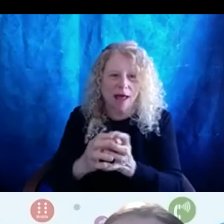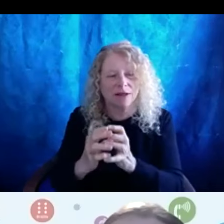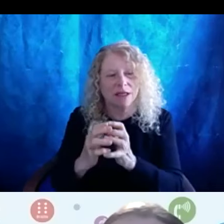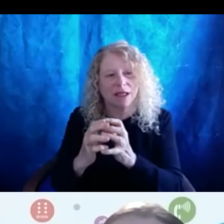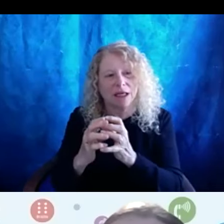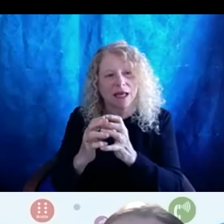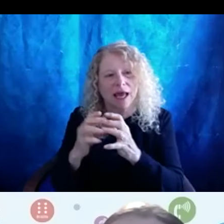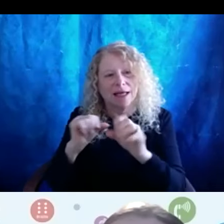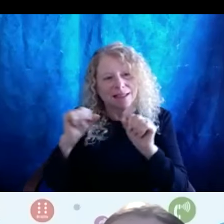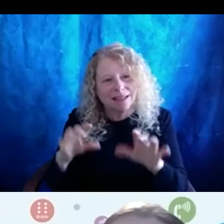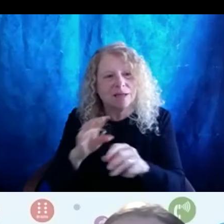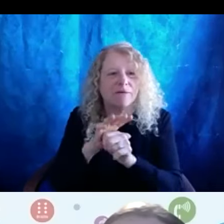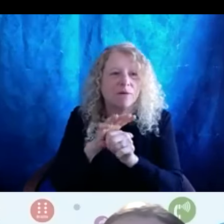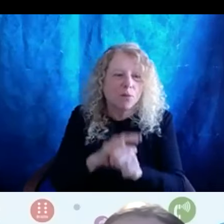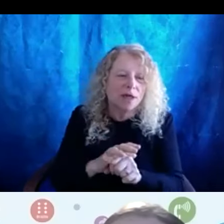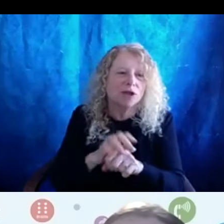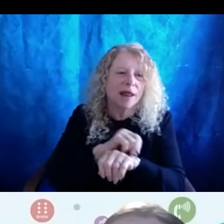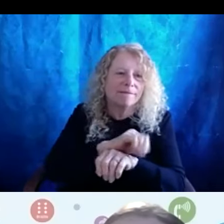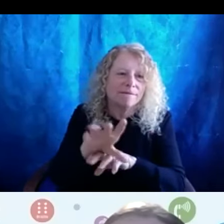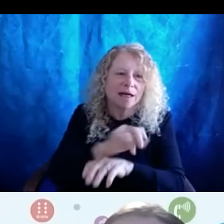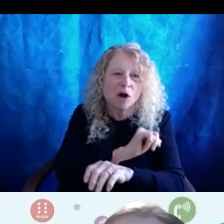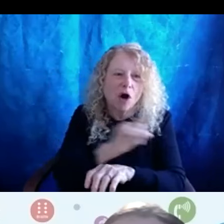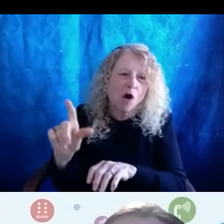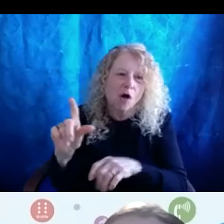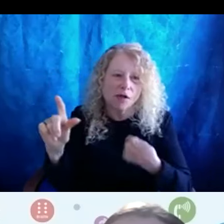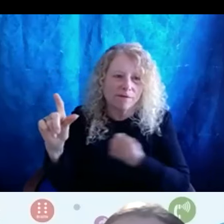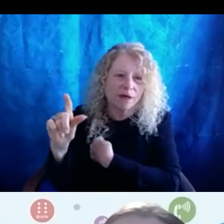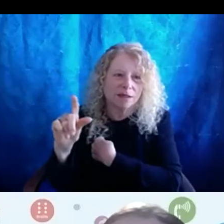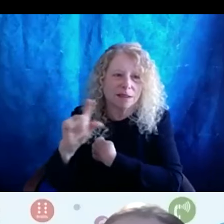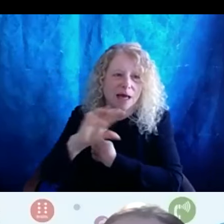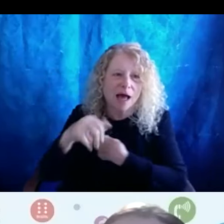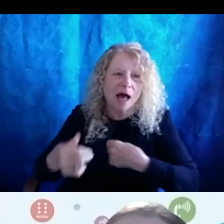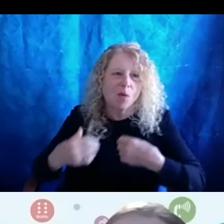systems of oppression that affect all of us. Our whole selves,